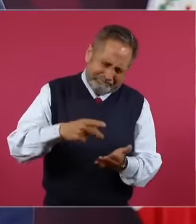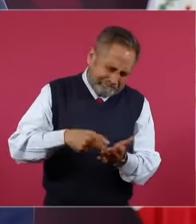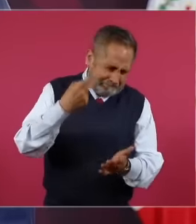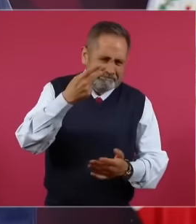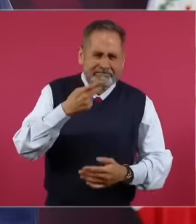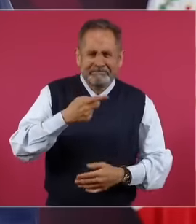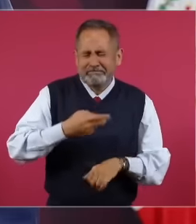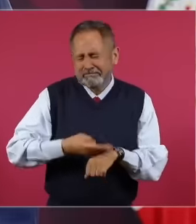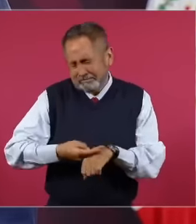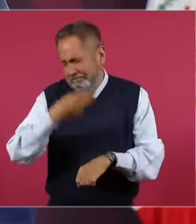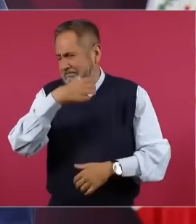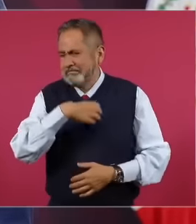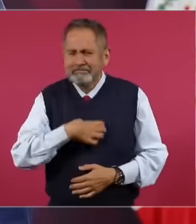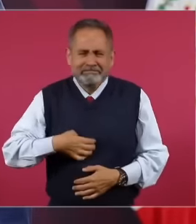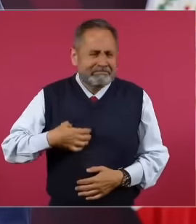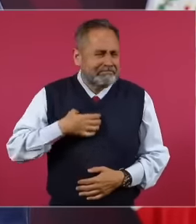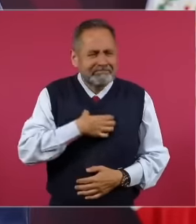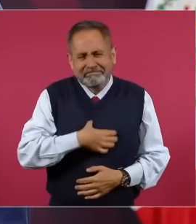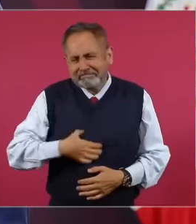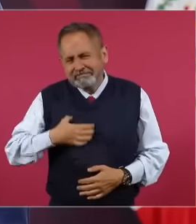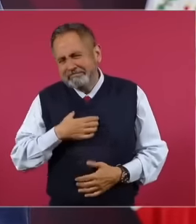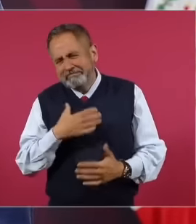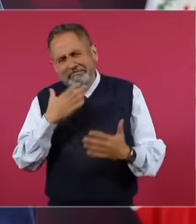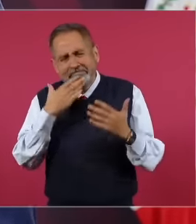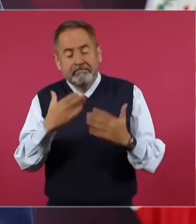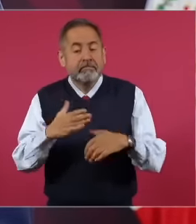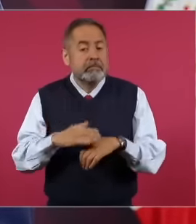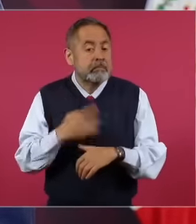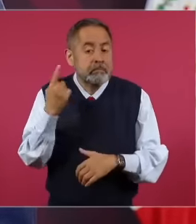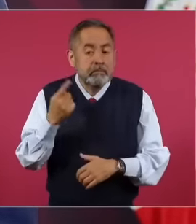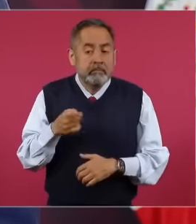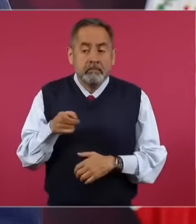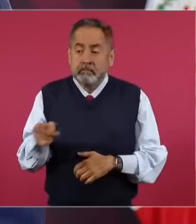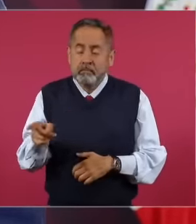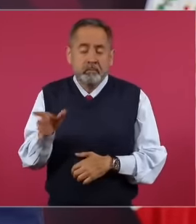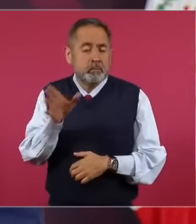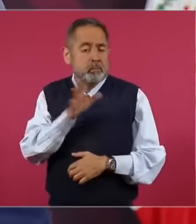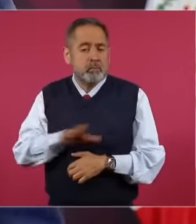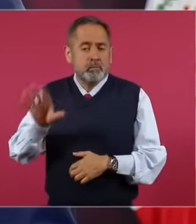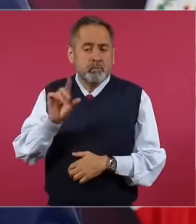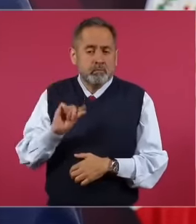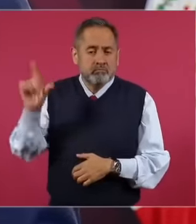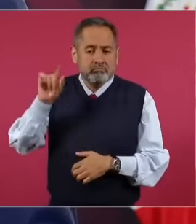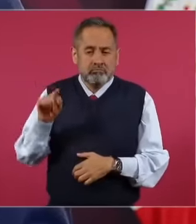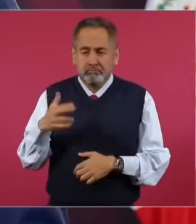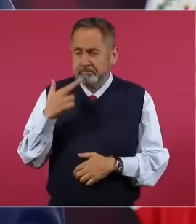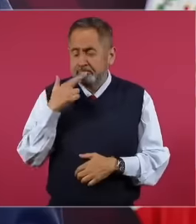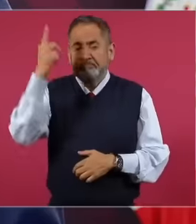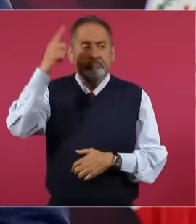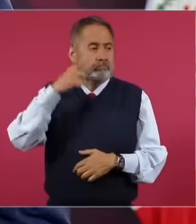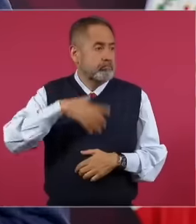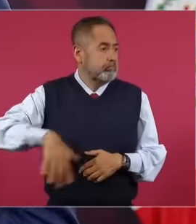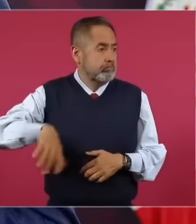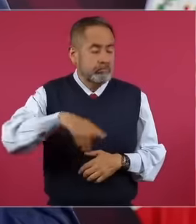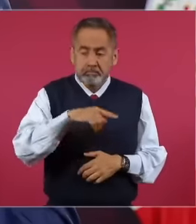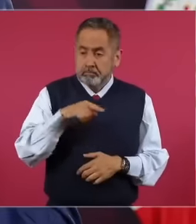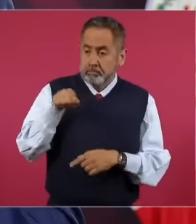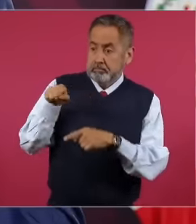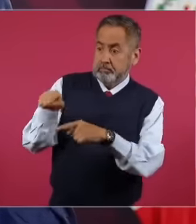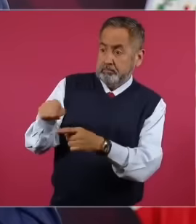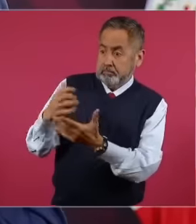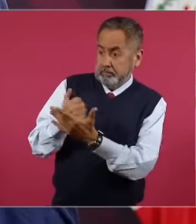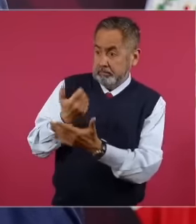because it is exceptional The arrival of Claudia